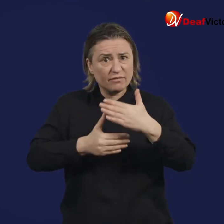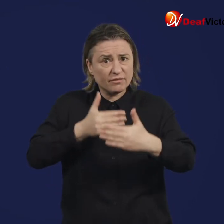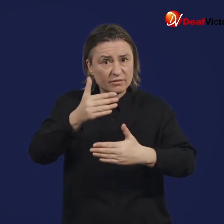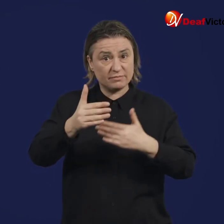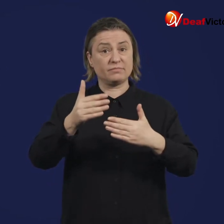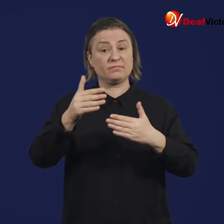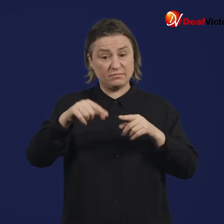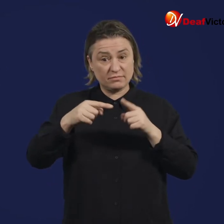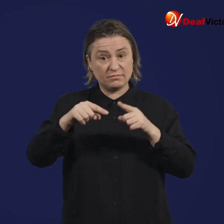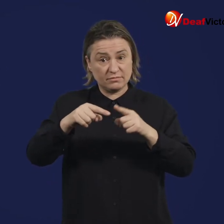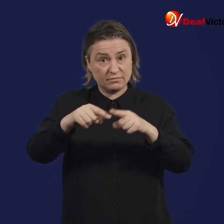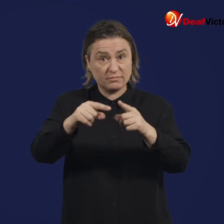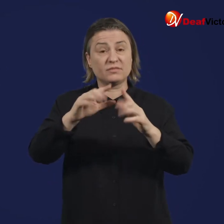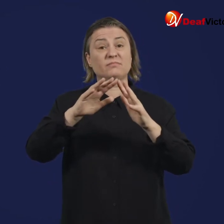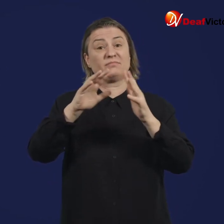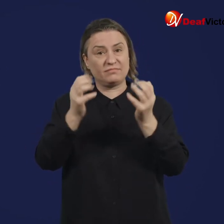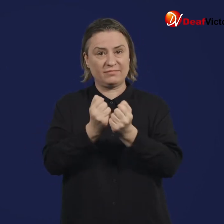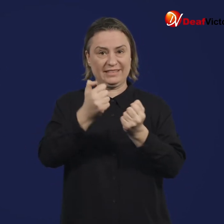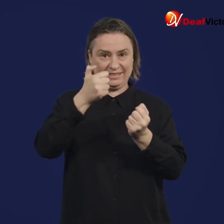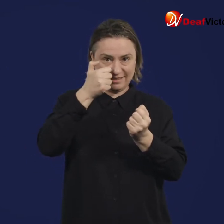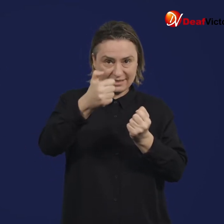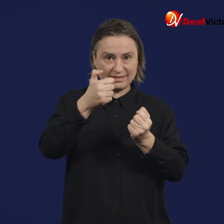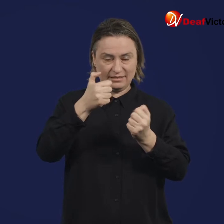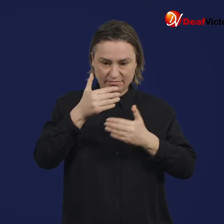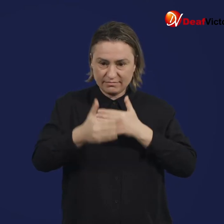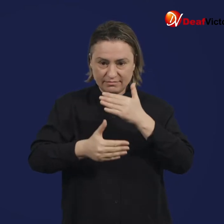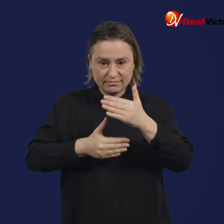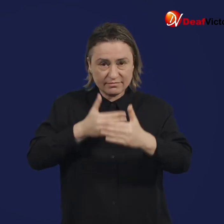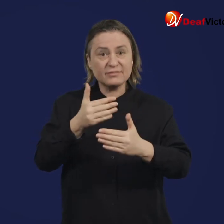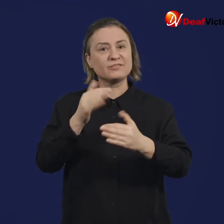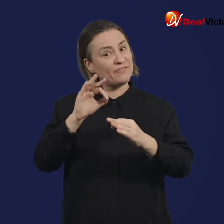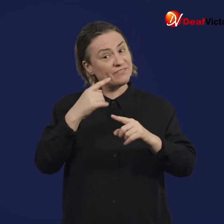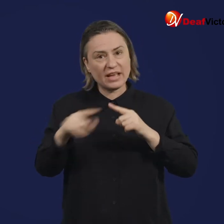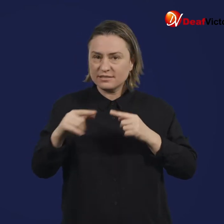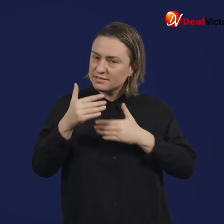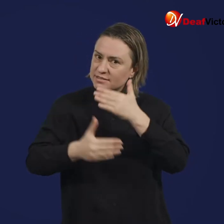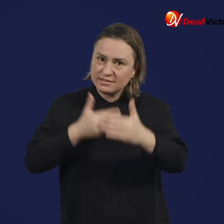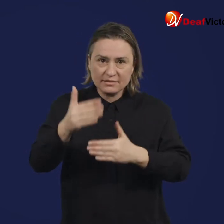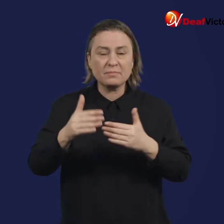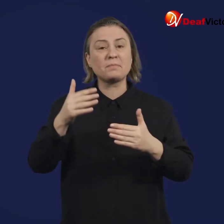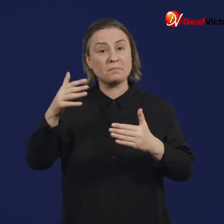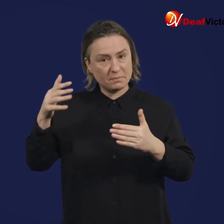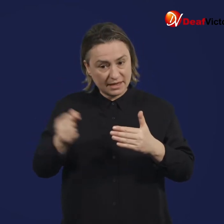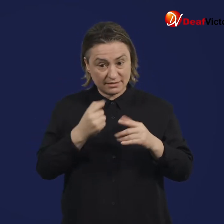The process for vaccination approval is not simple. Any new vaccinations are subjected to a six-stage process.